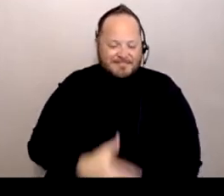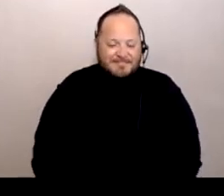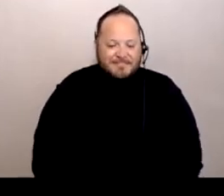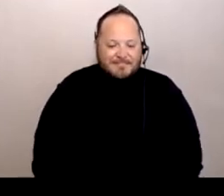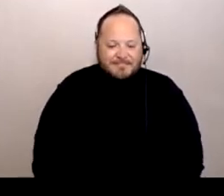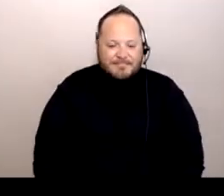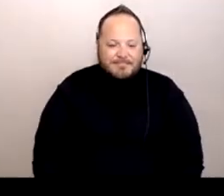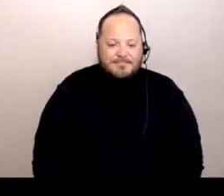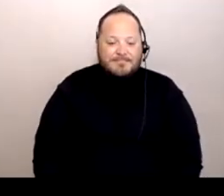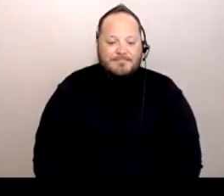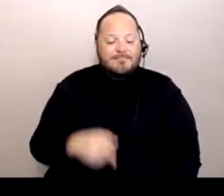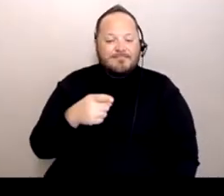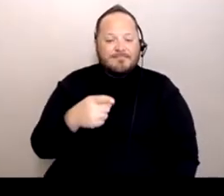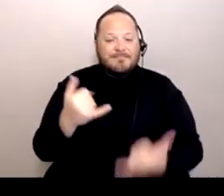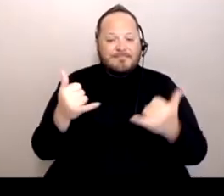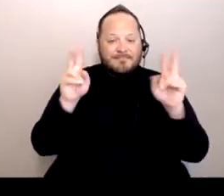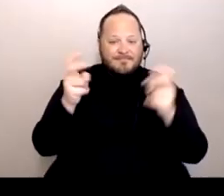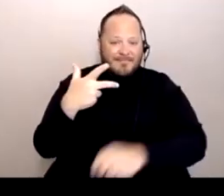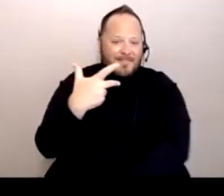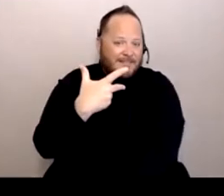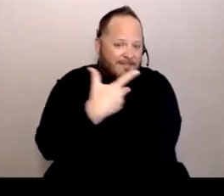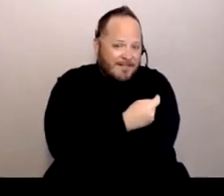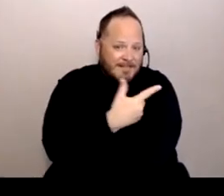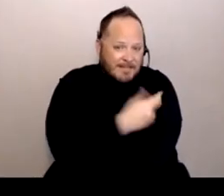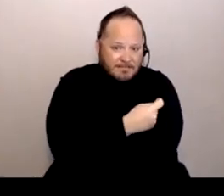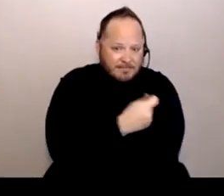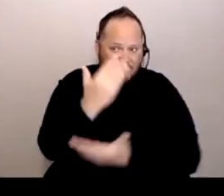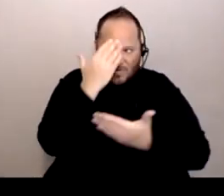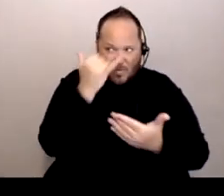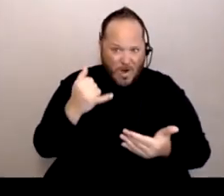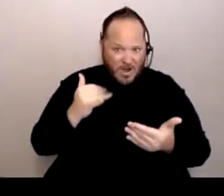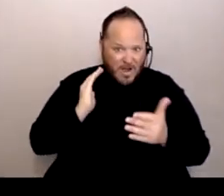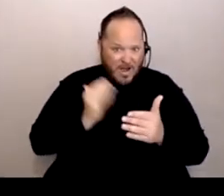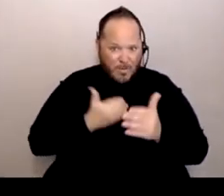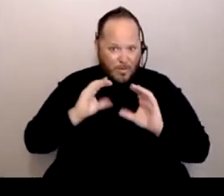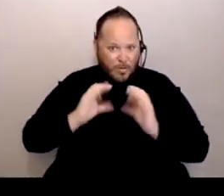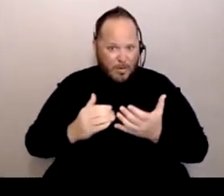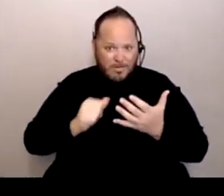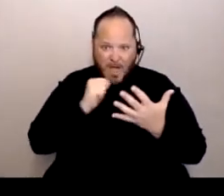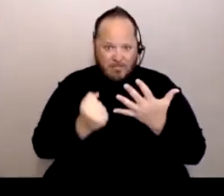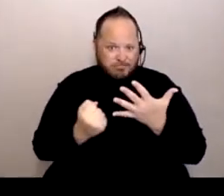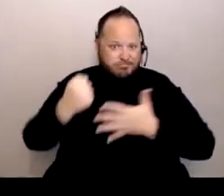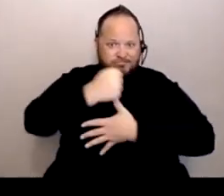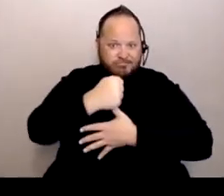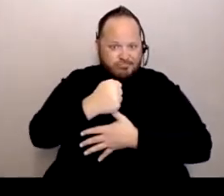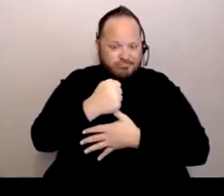Vaccination. So why weren't we prioritized from the beginning? And that is definitely an issue.